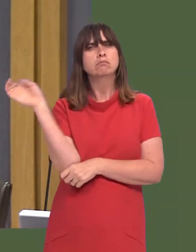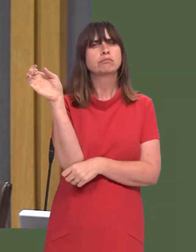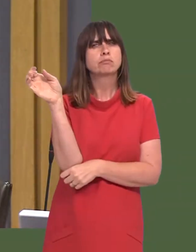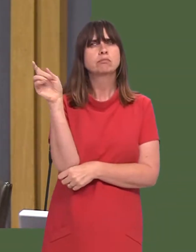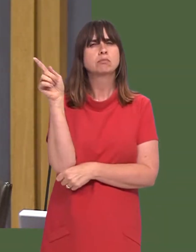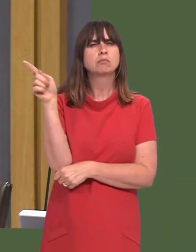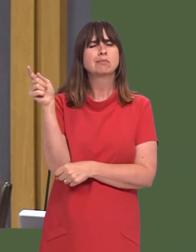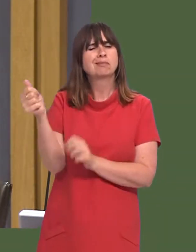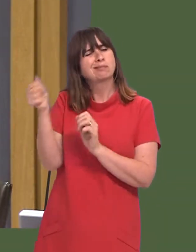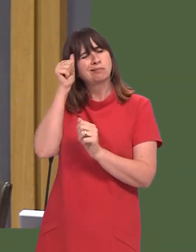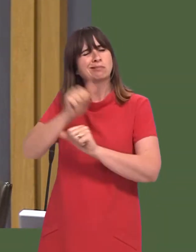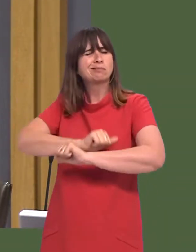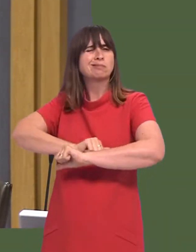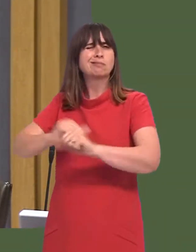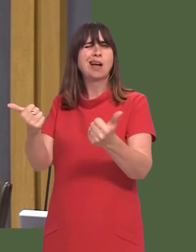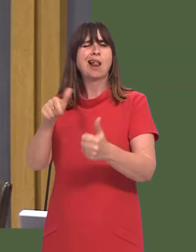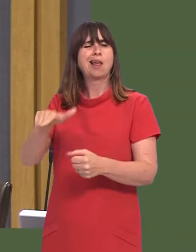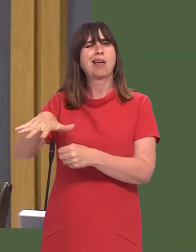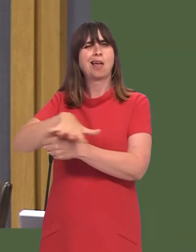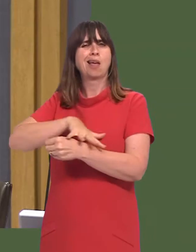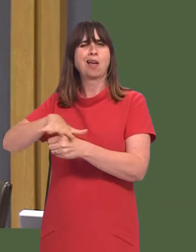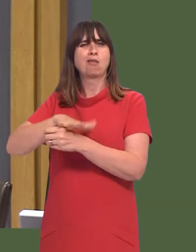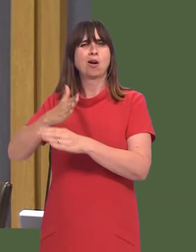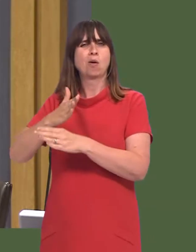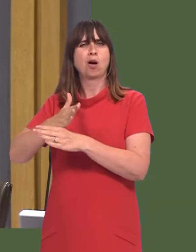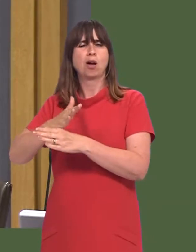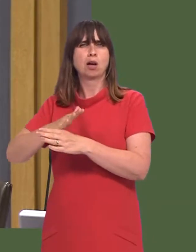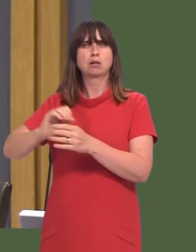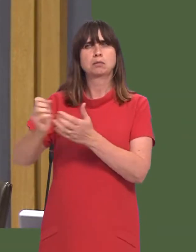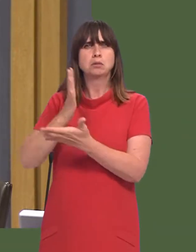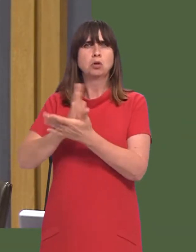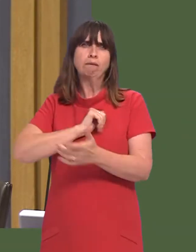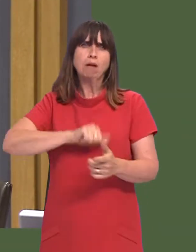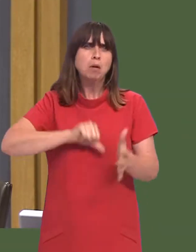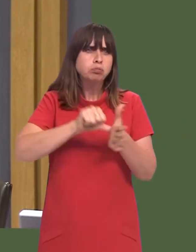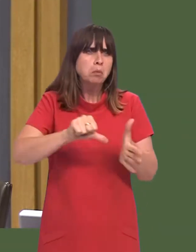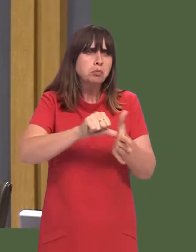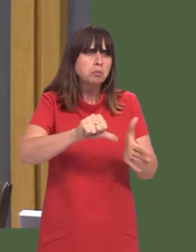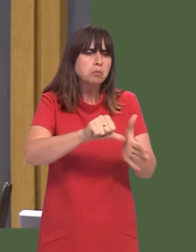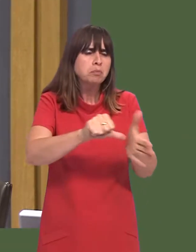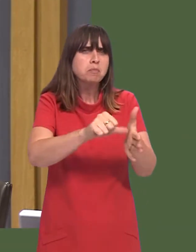employing an experienced industrialist to ensure that if there are any barriers to farmers,